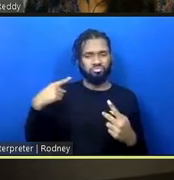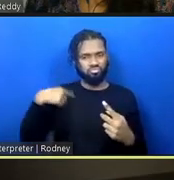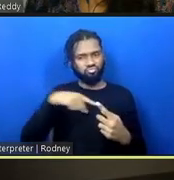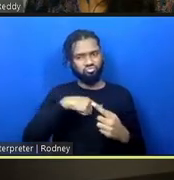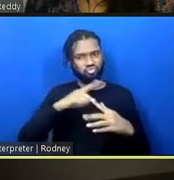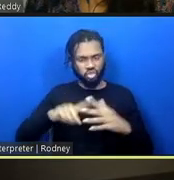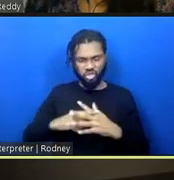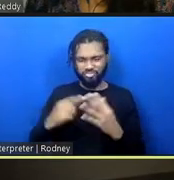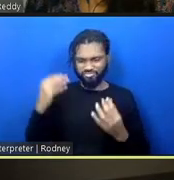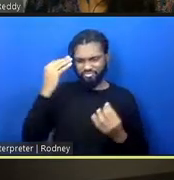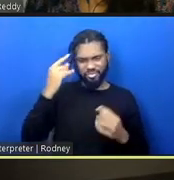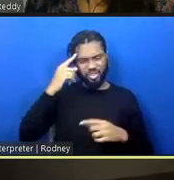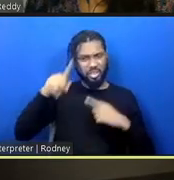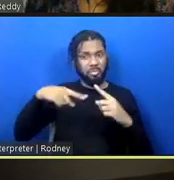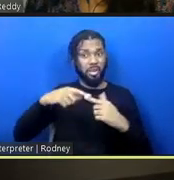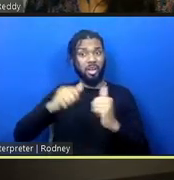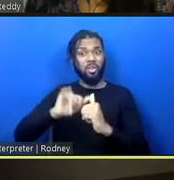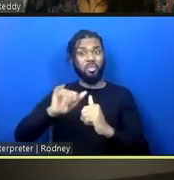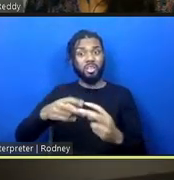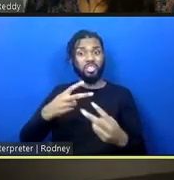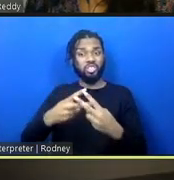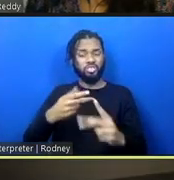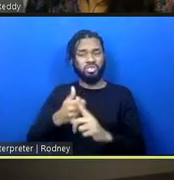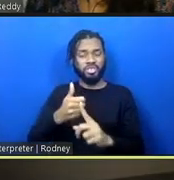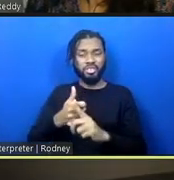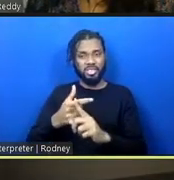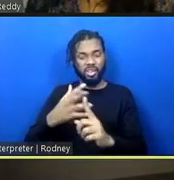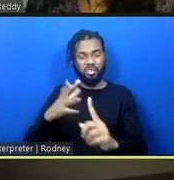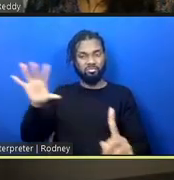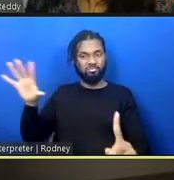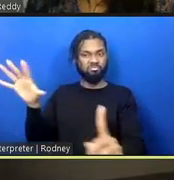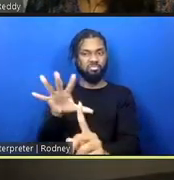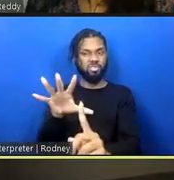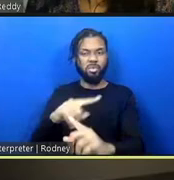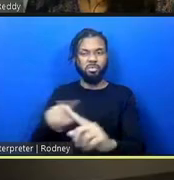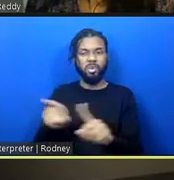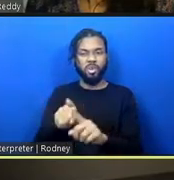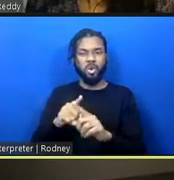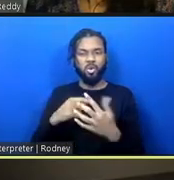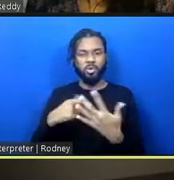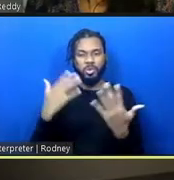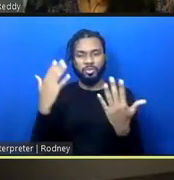the jail is simultaneously visible and invisible, and really thinking about the